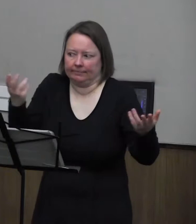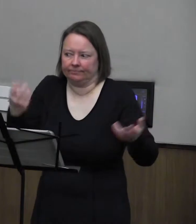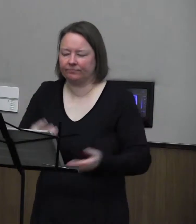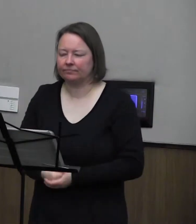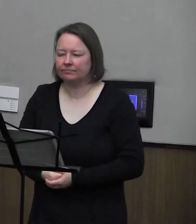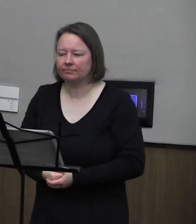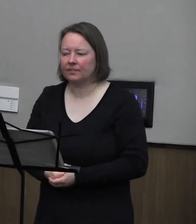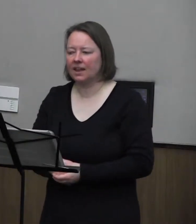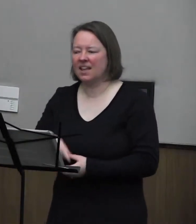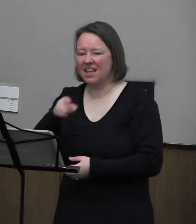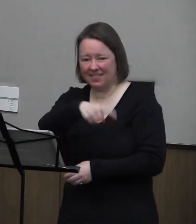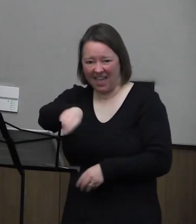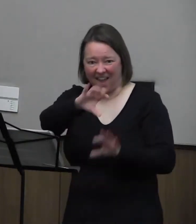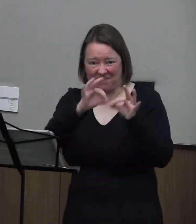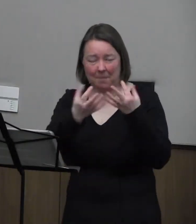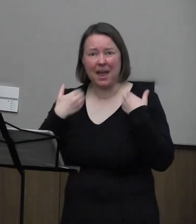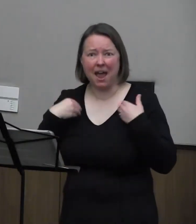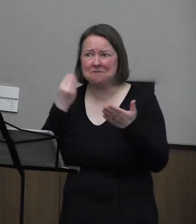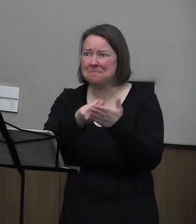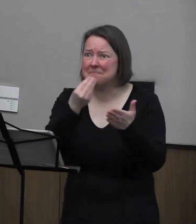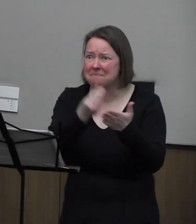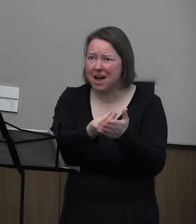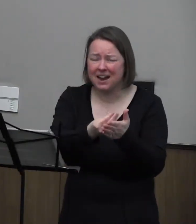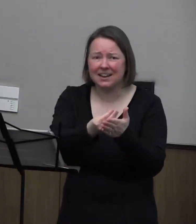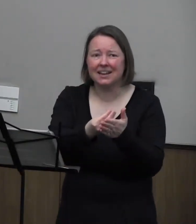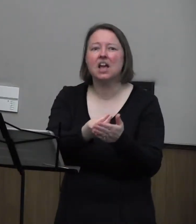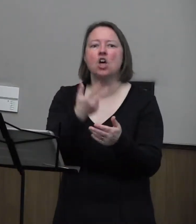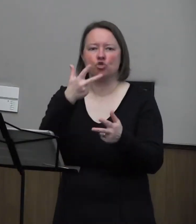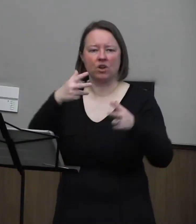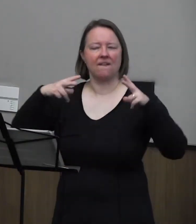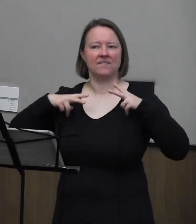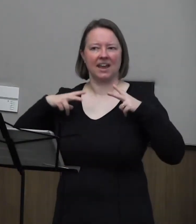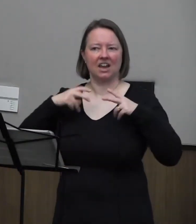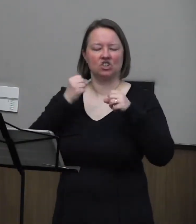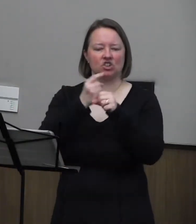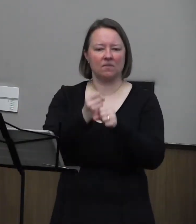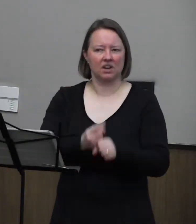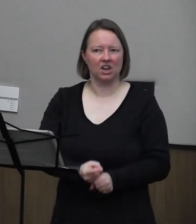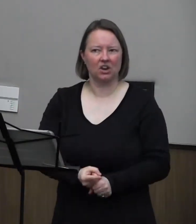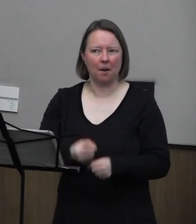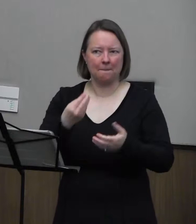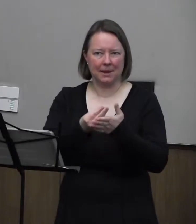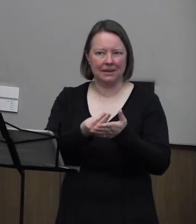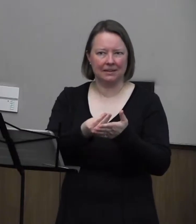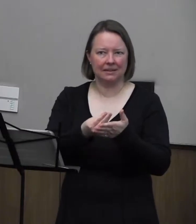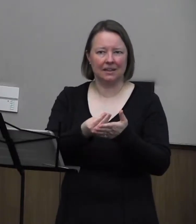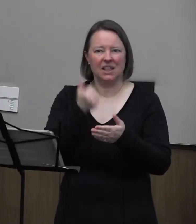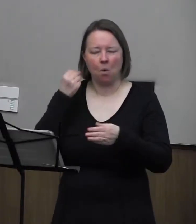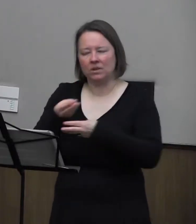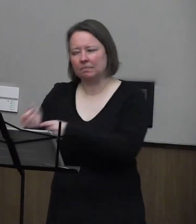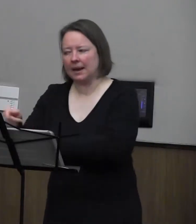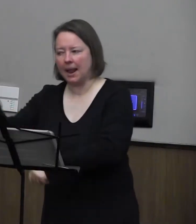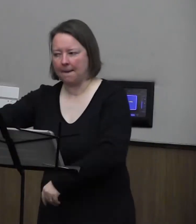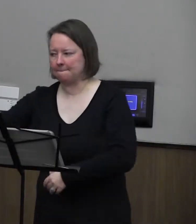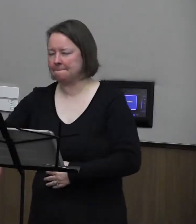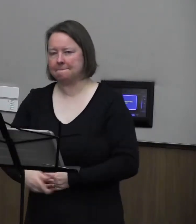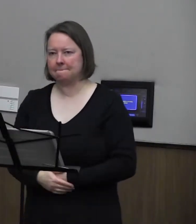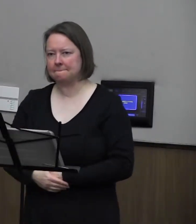The family has money, three-vacations-a-year money, but they will not spend it on him.